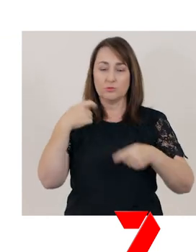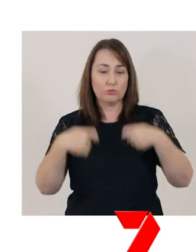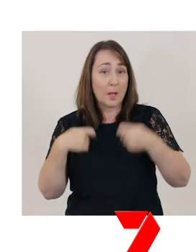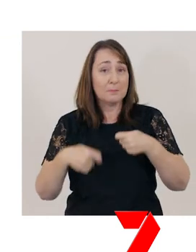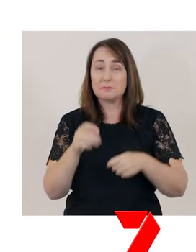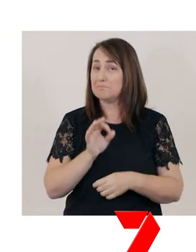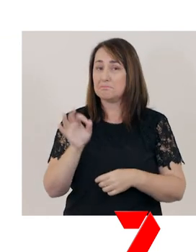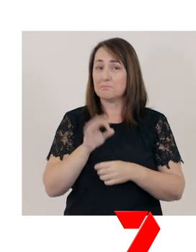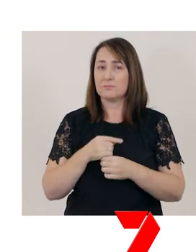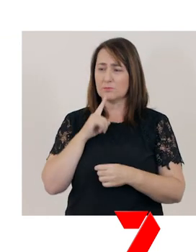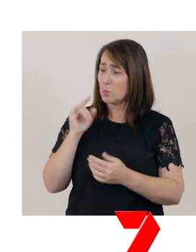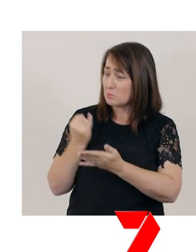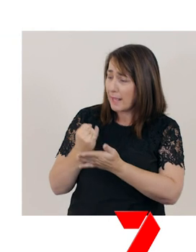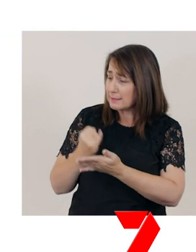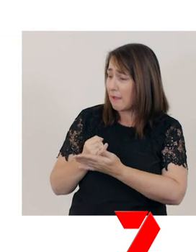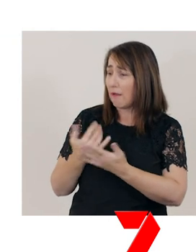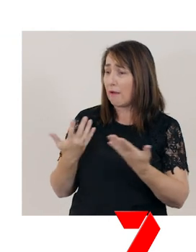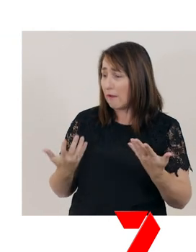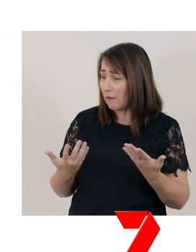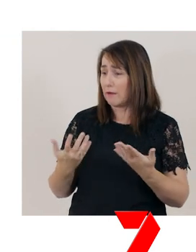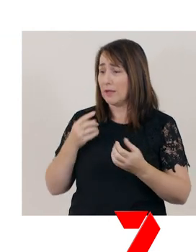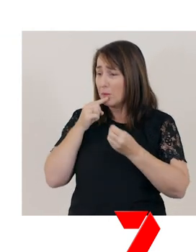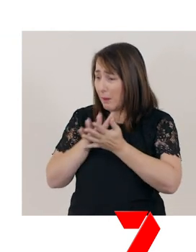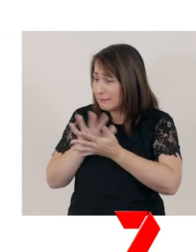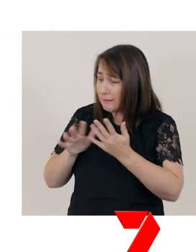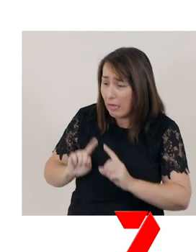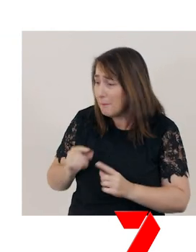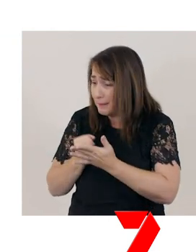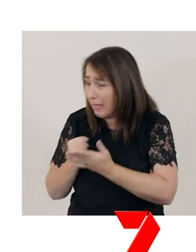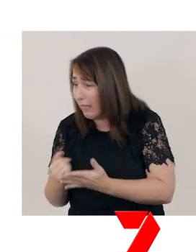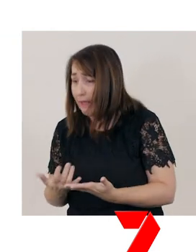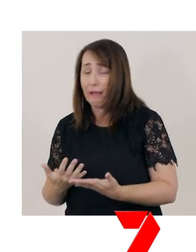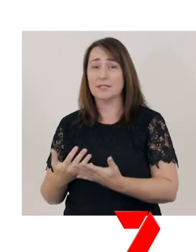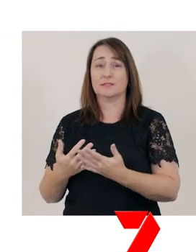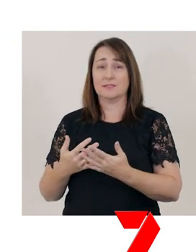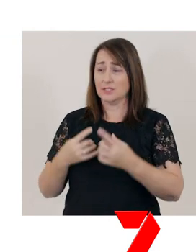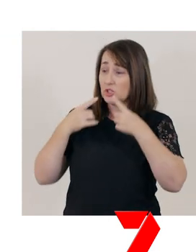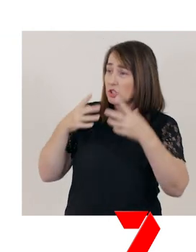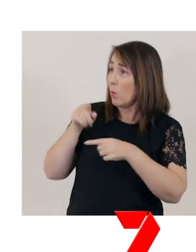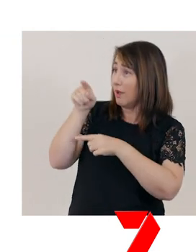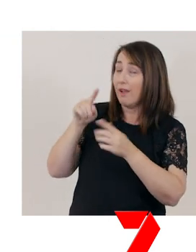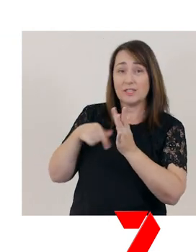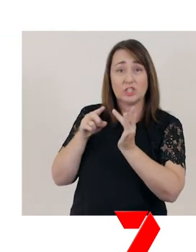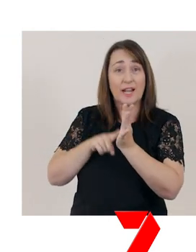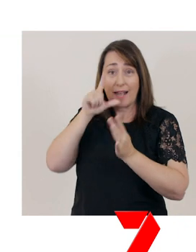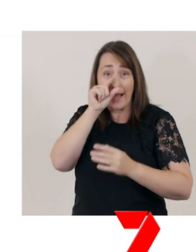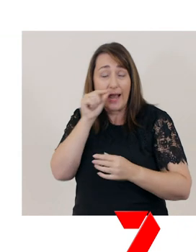"What's the matter, Jim?” spluttered Jan. “Show Jill how you can jiggle and juggle.”